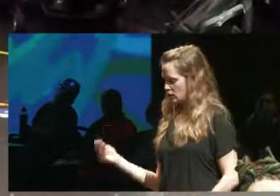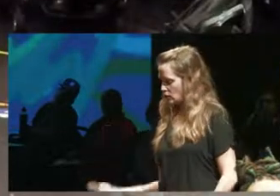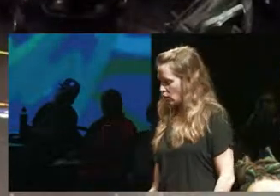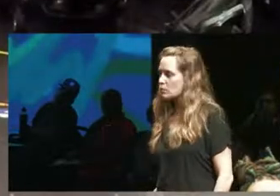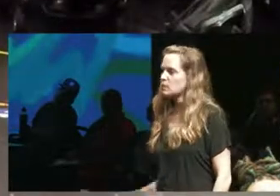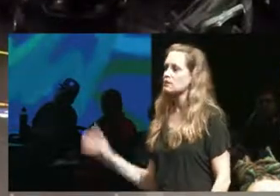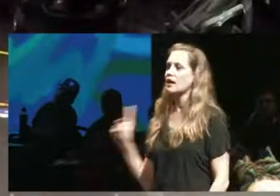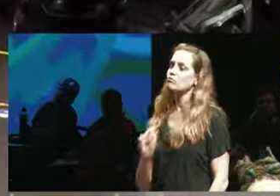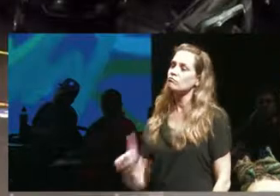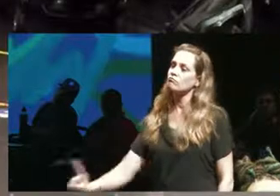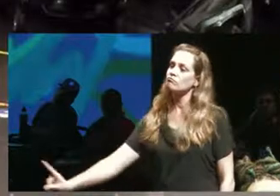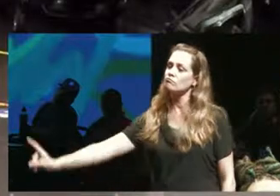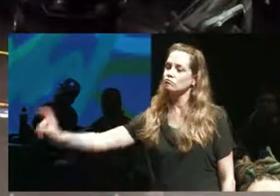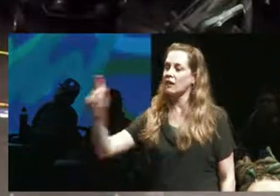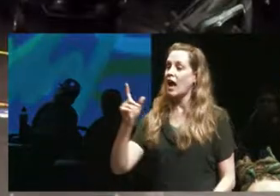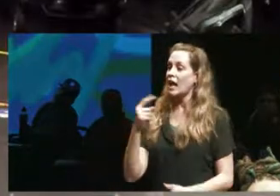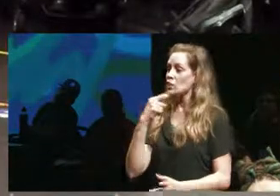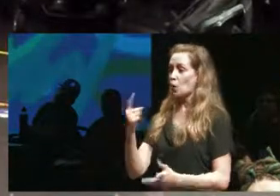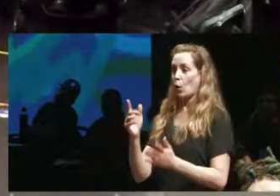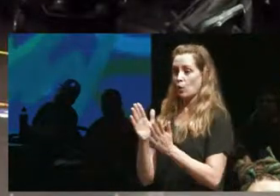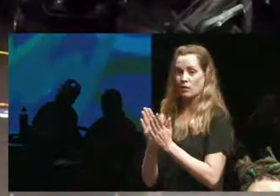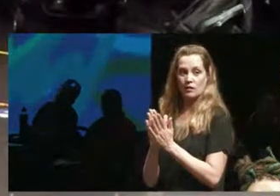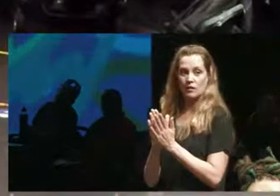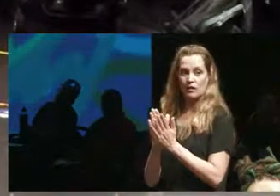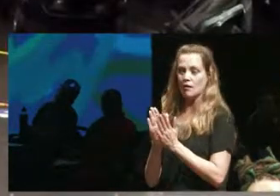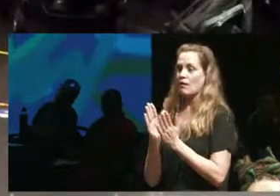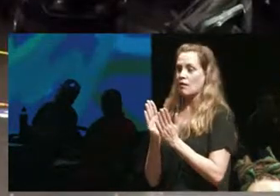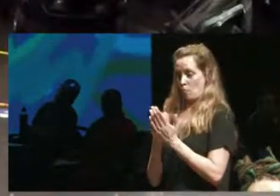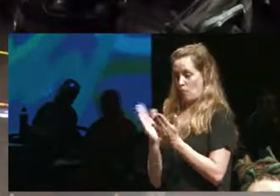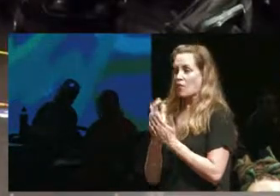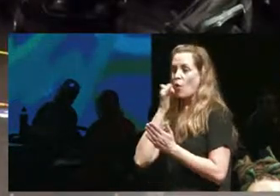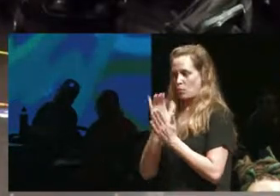and you know instructing the class and but that had come from my brother sister